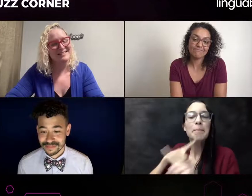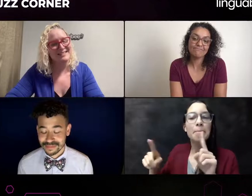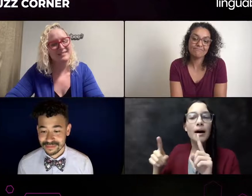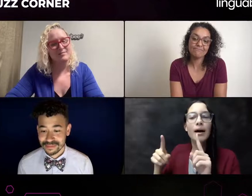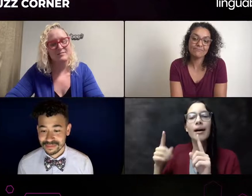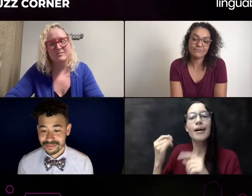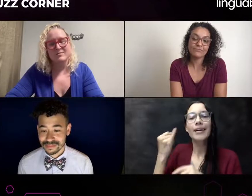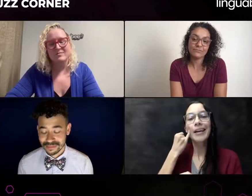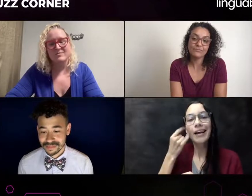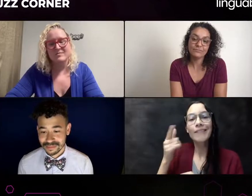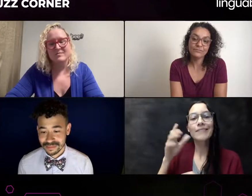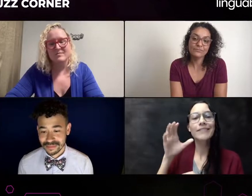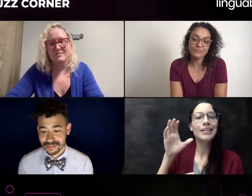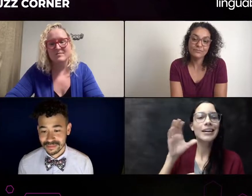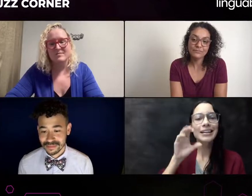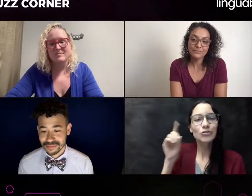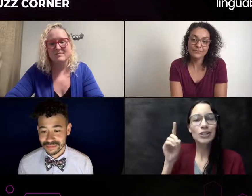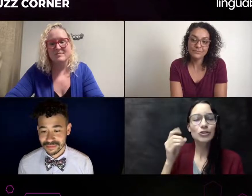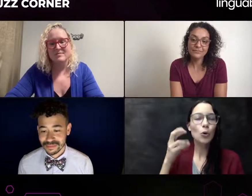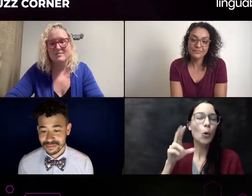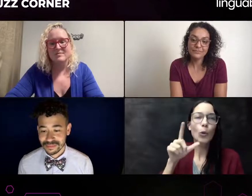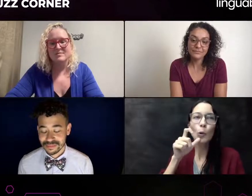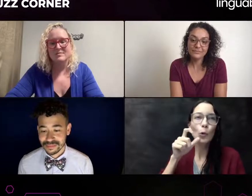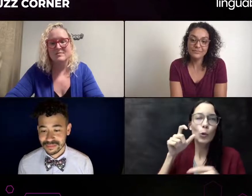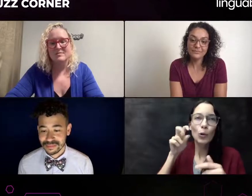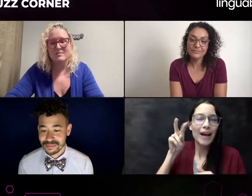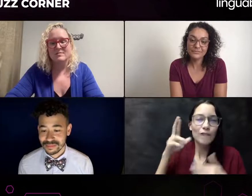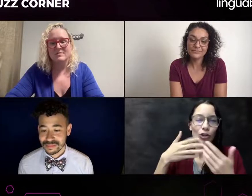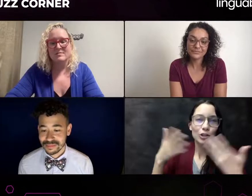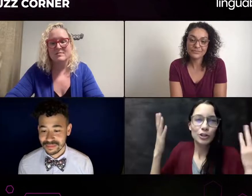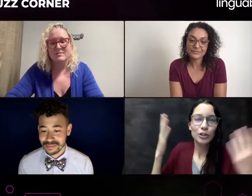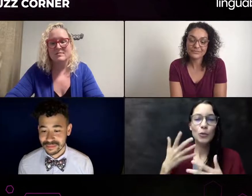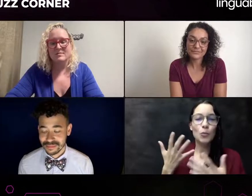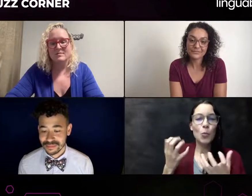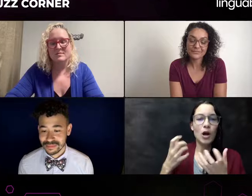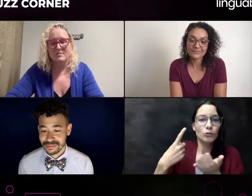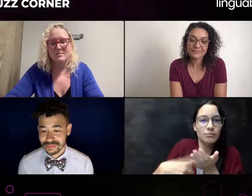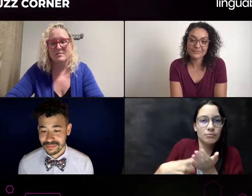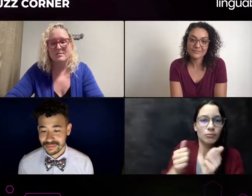so if I meet an interpreter who can sign amazingly, but